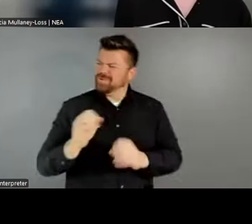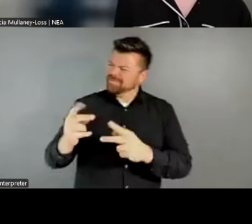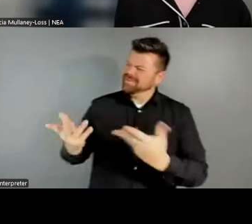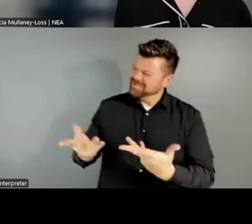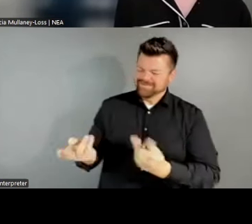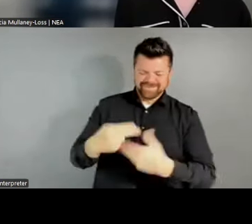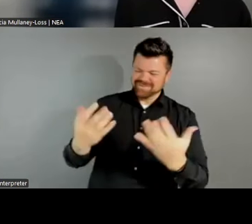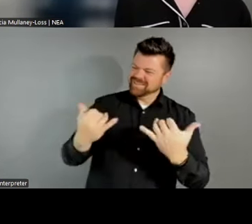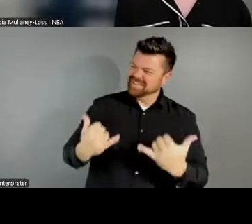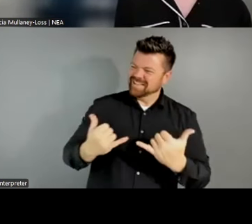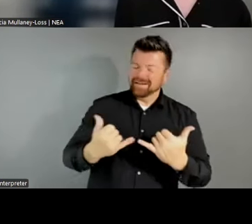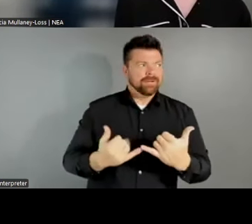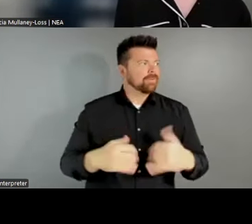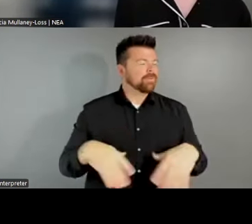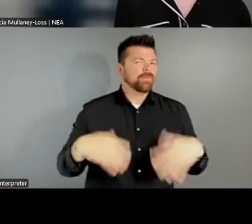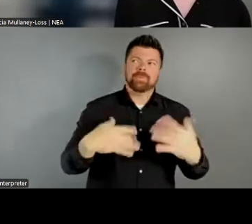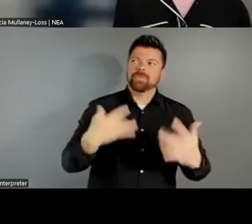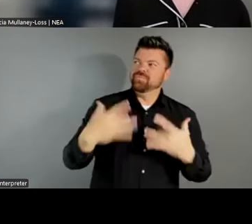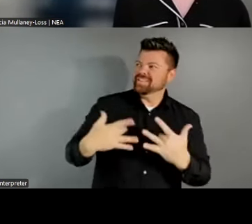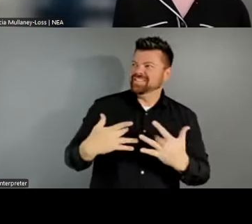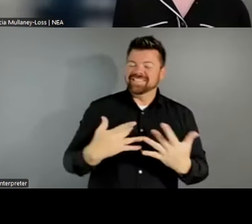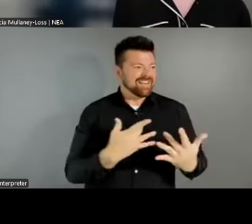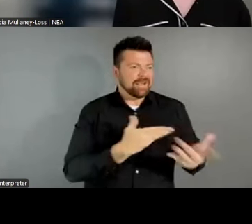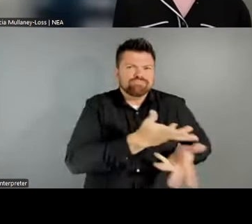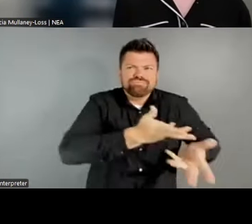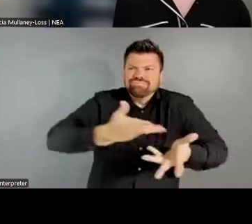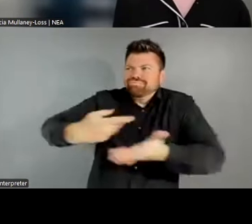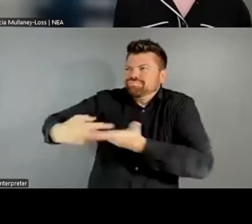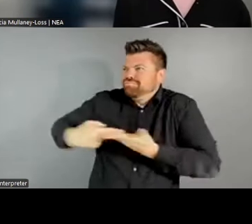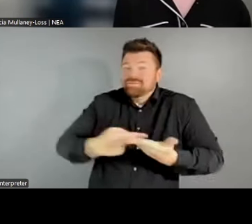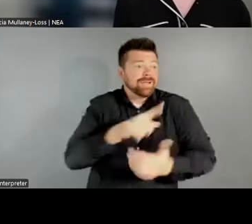it's so exciting to have full conversations about local arts agencies, which is something most of us